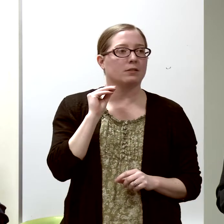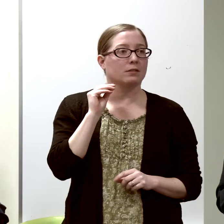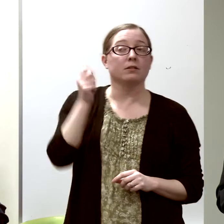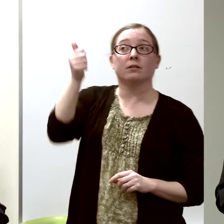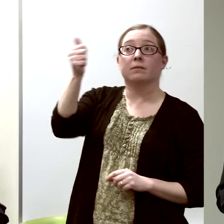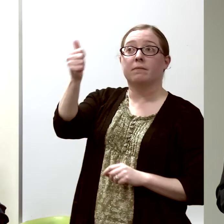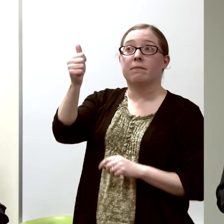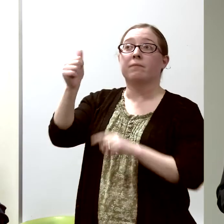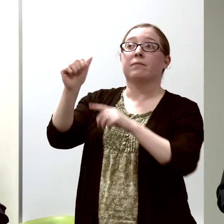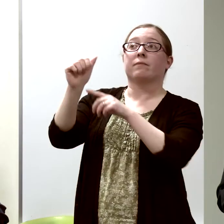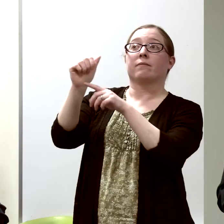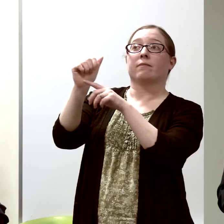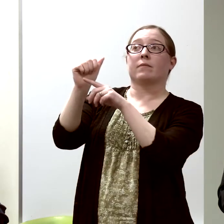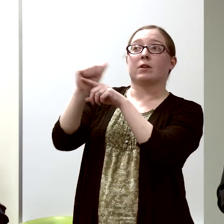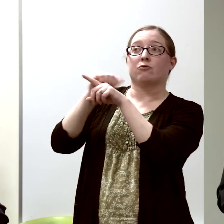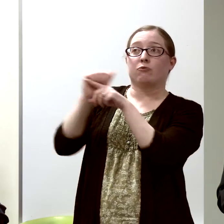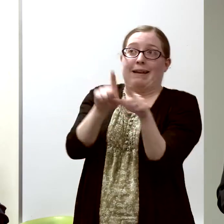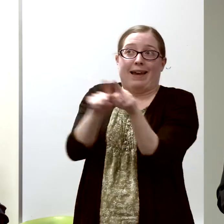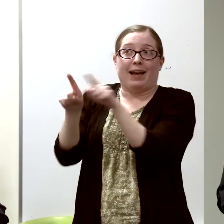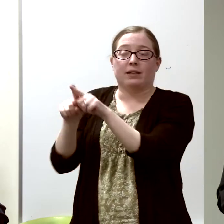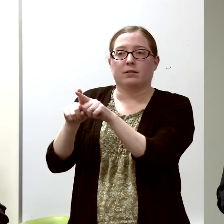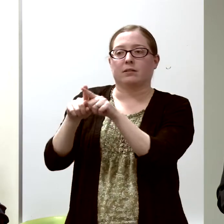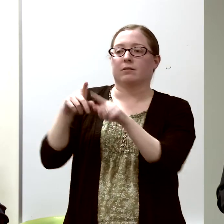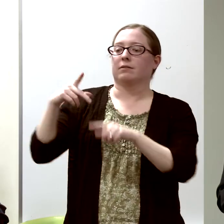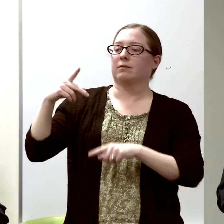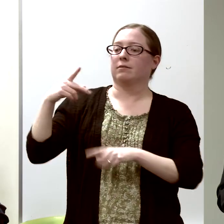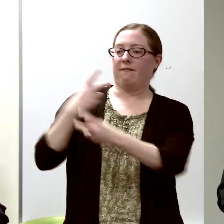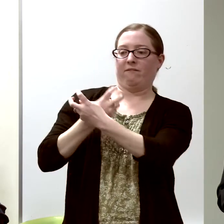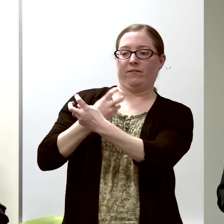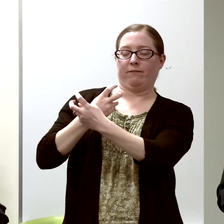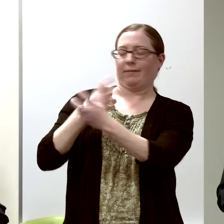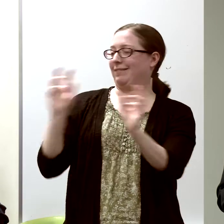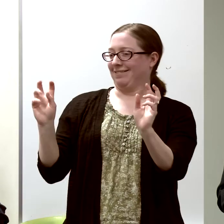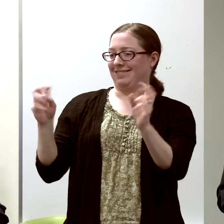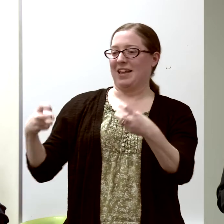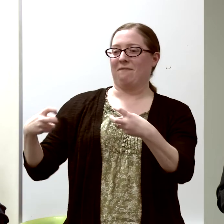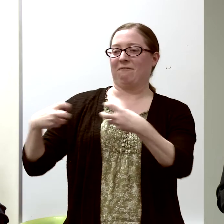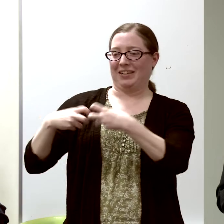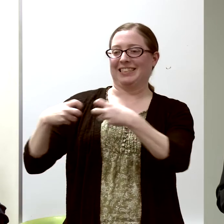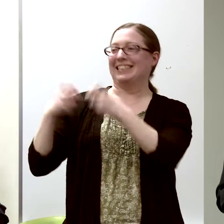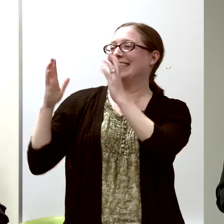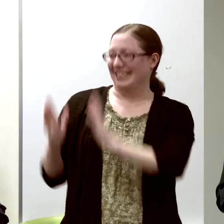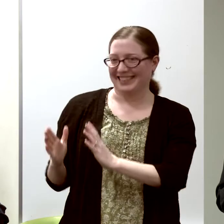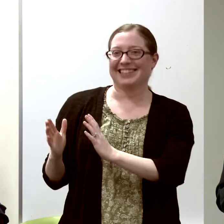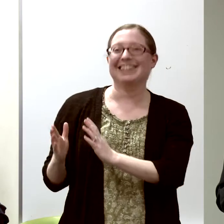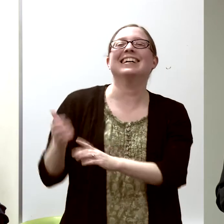He was trained as a physicist. He was German,